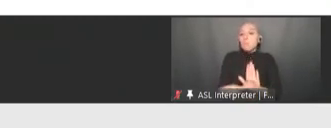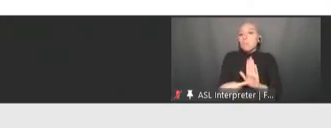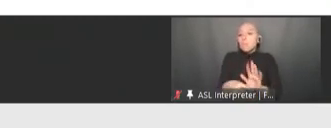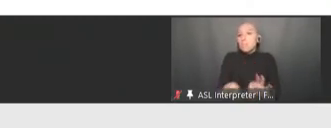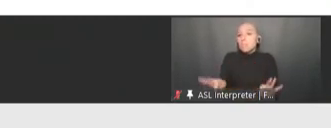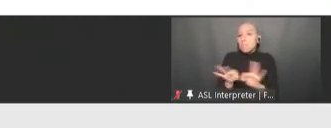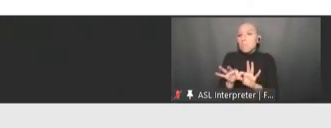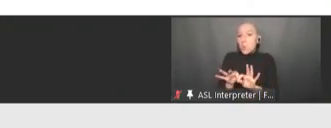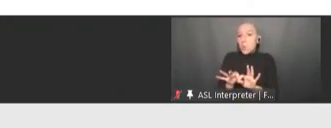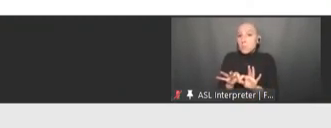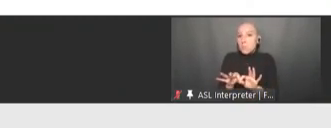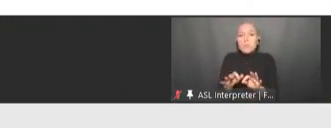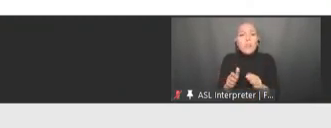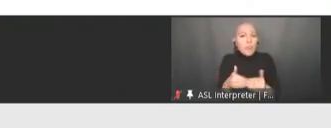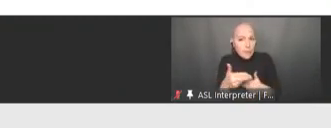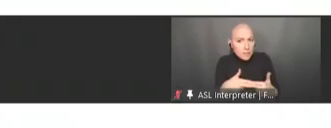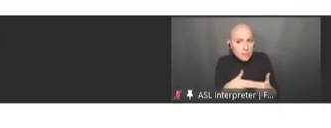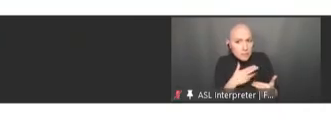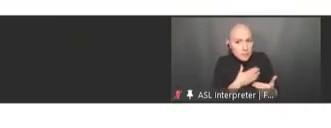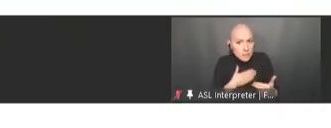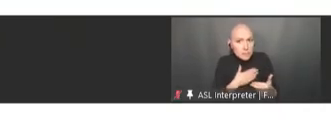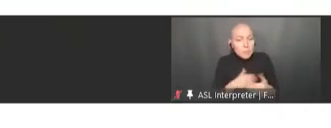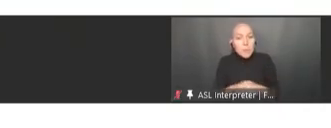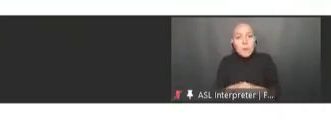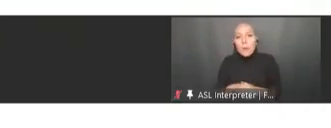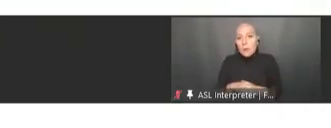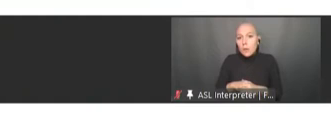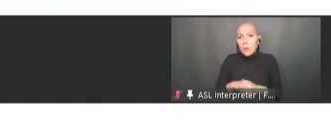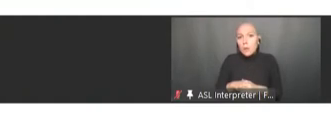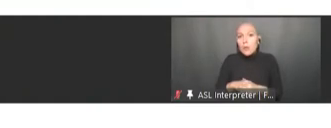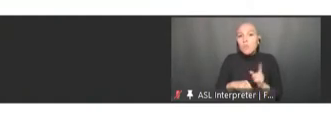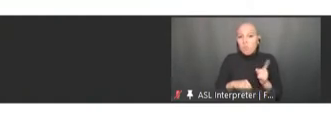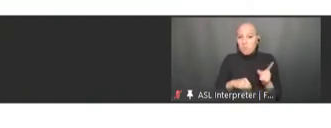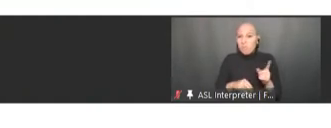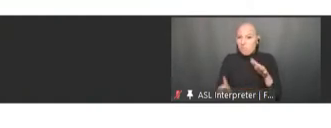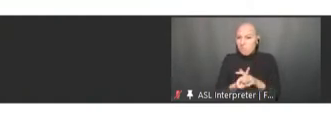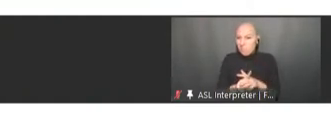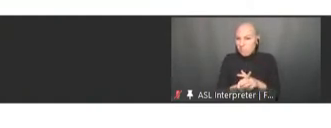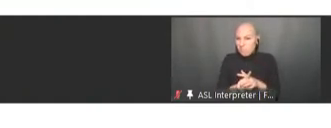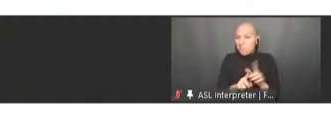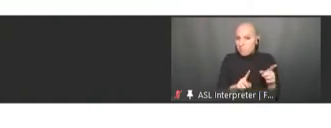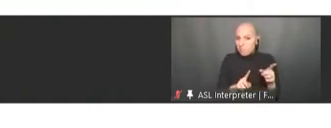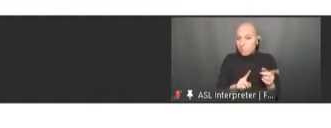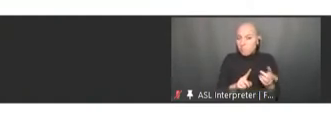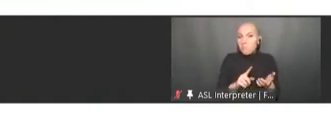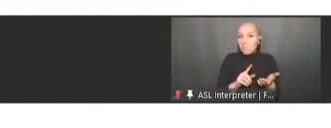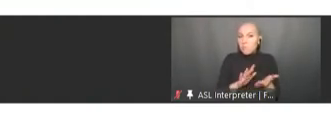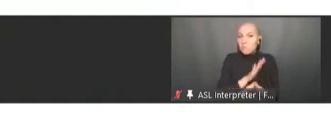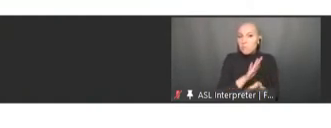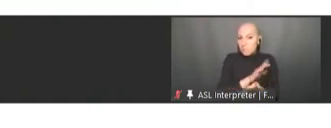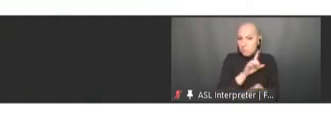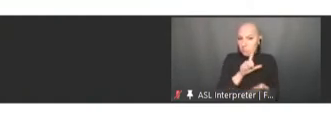one, please -- is this paper published by the Institute of Health Metrics and Education in